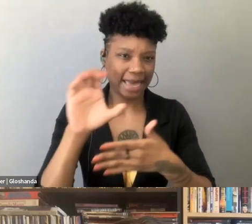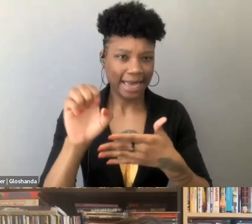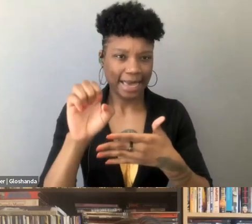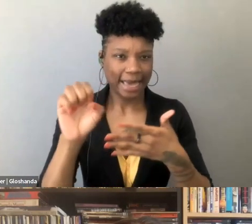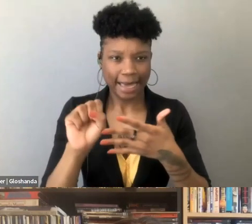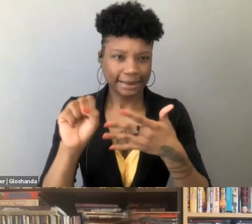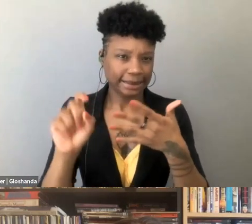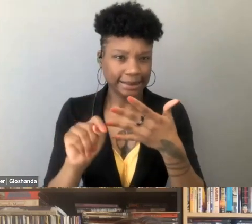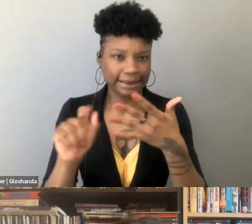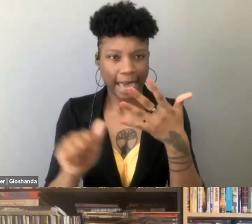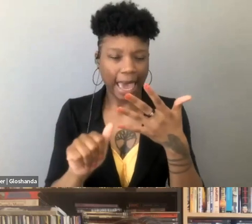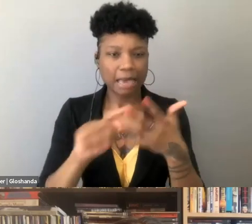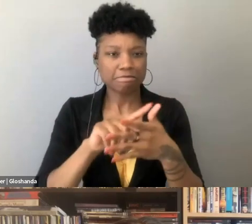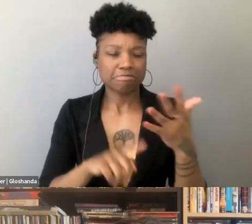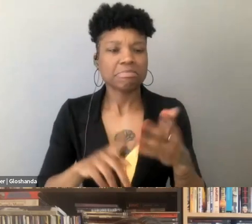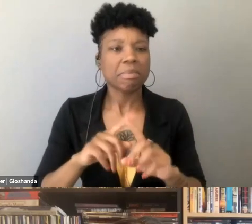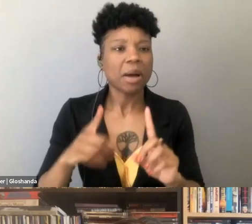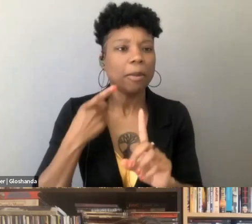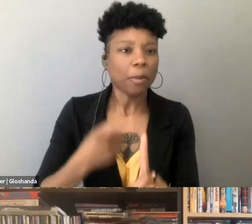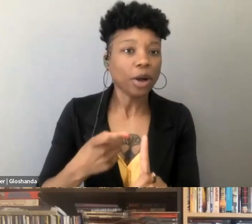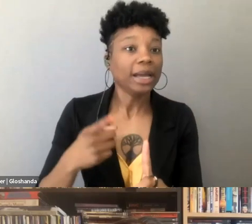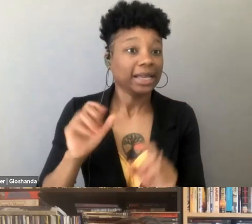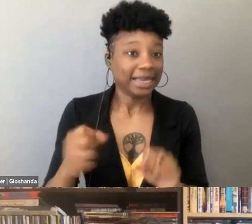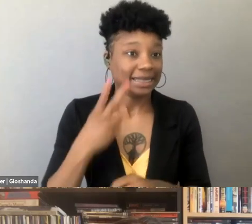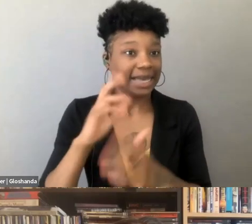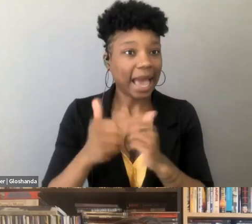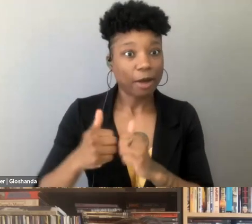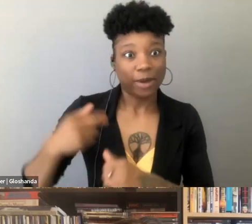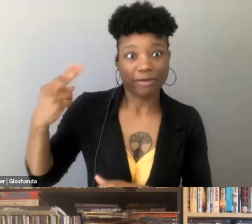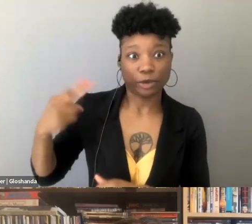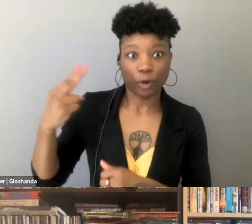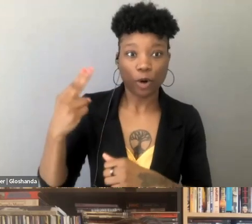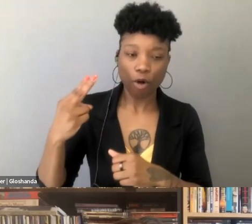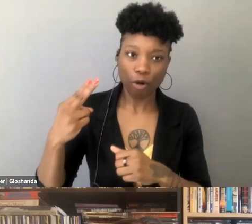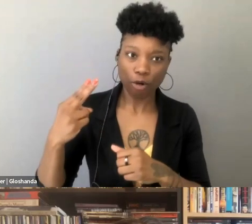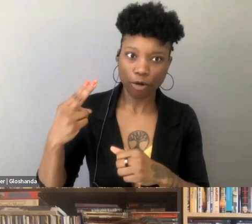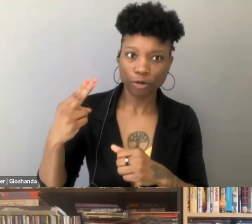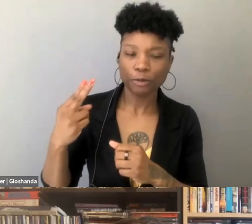a historical movement towards utilizing the internet as a part of sex work, you know, in the 1990s,